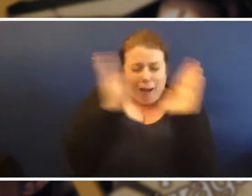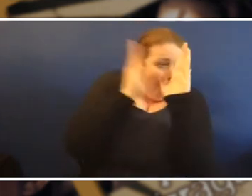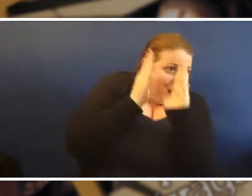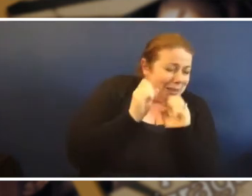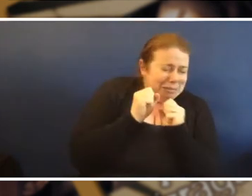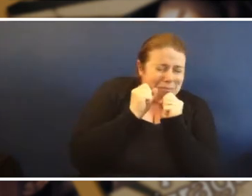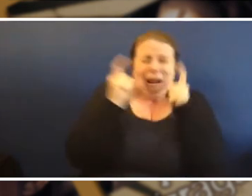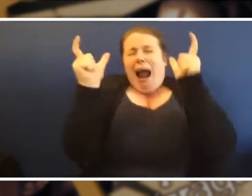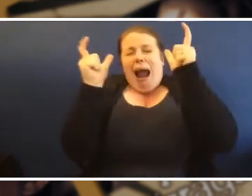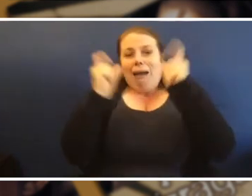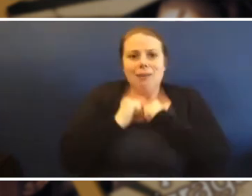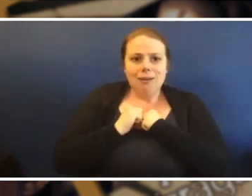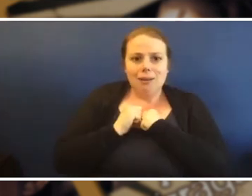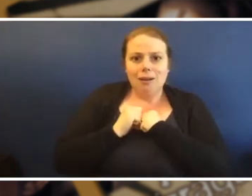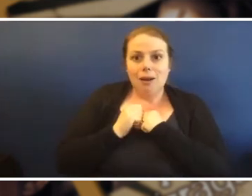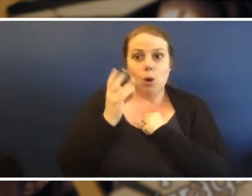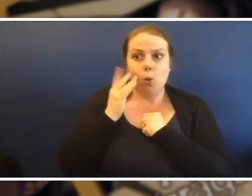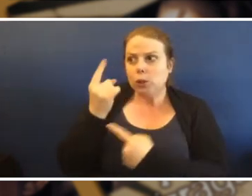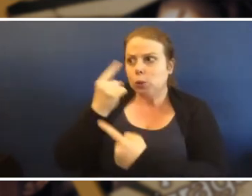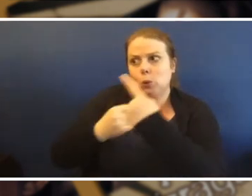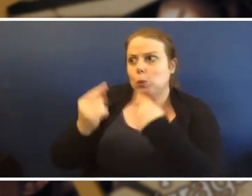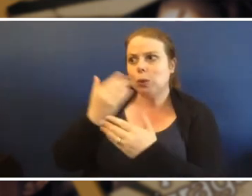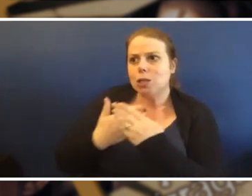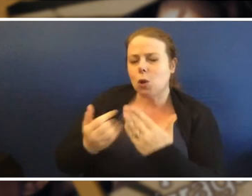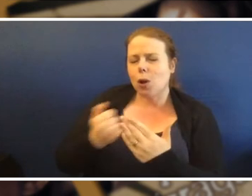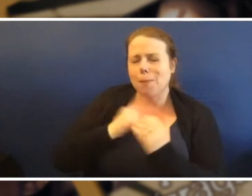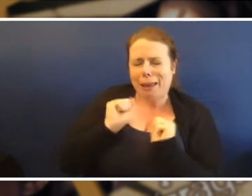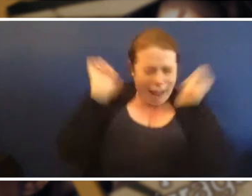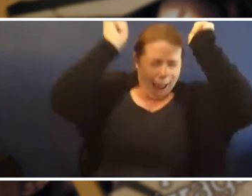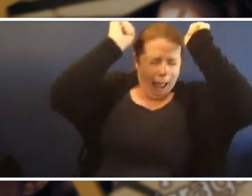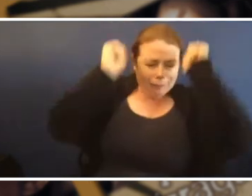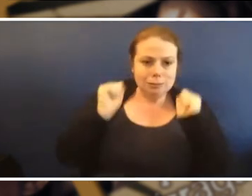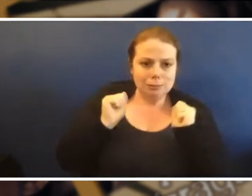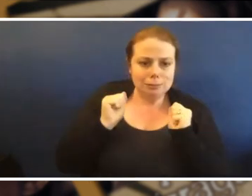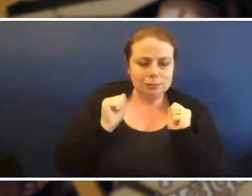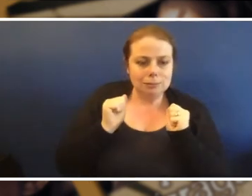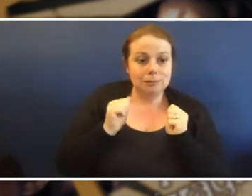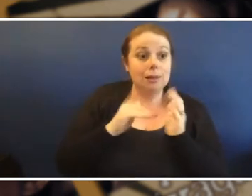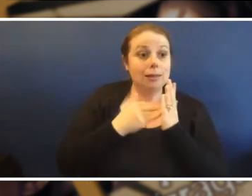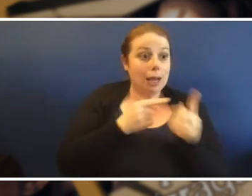laugh and scream? I certainly jumped during that story, so I want you to think about Boori's story